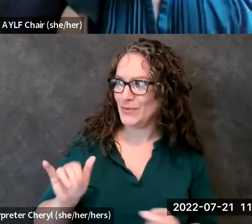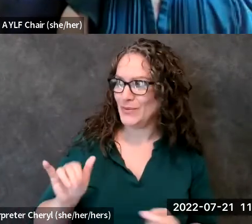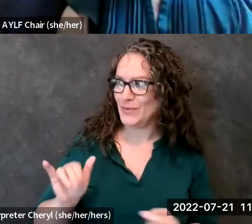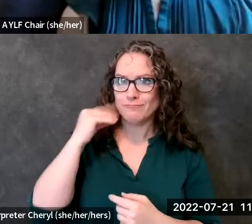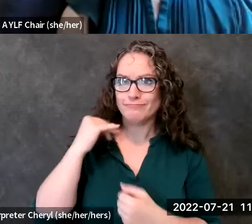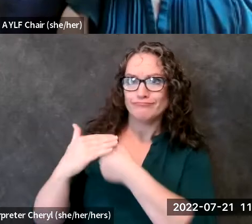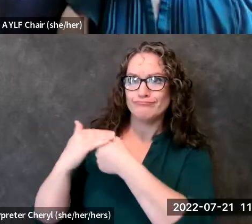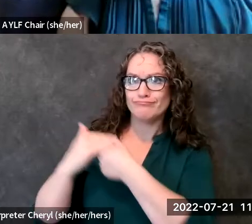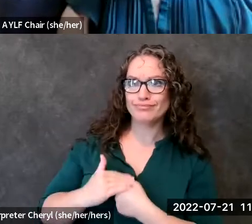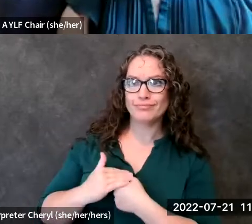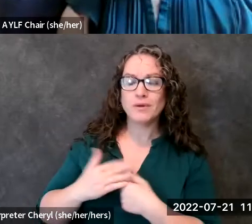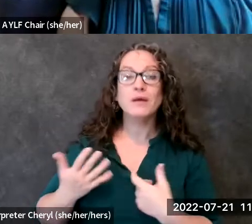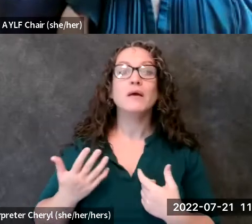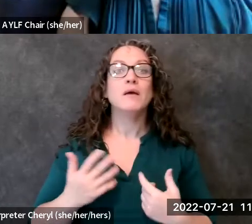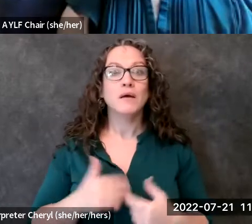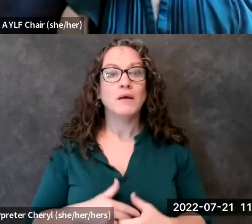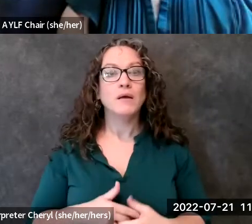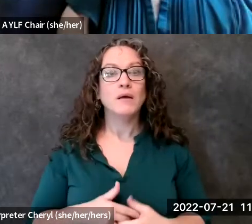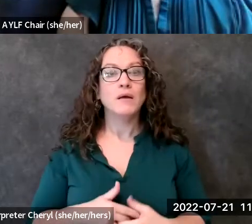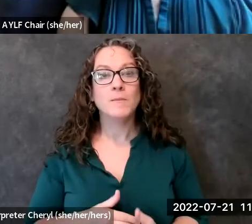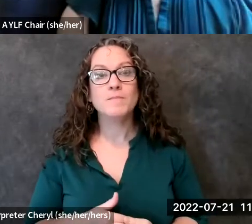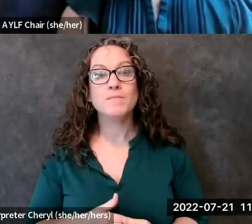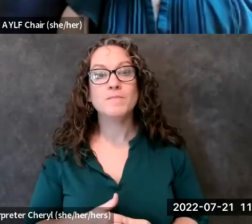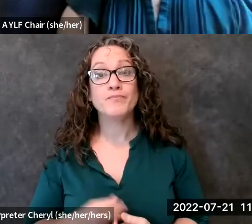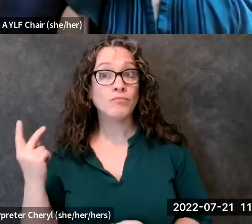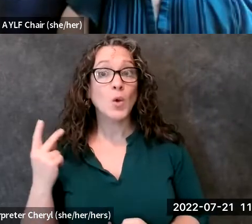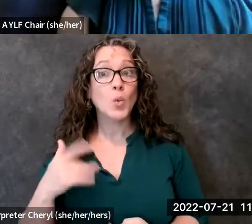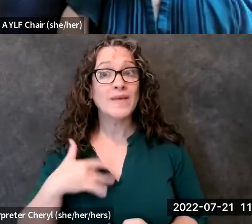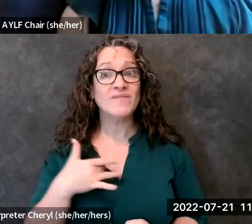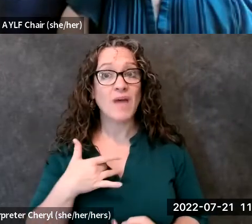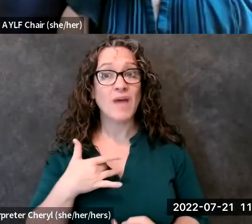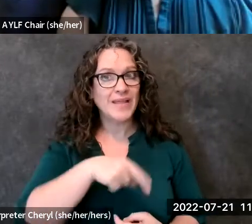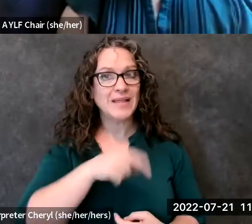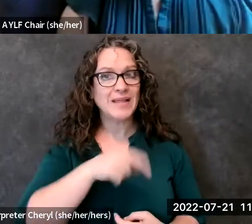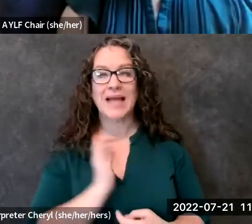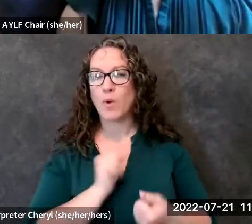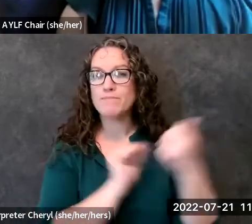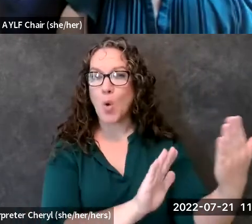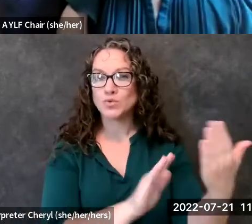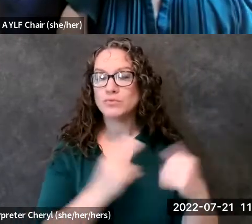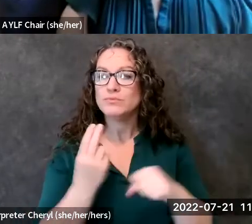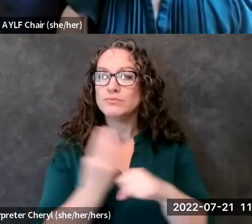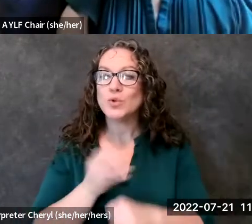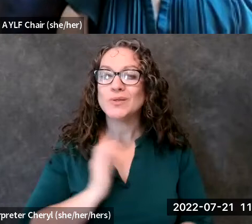and so we felt that this was um our vehicle to do that to use our voices to create that change